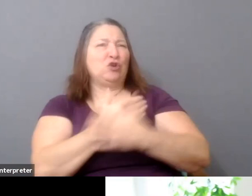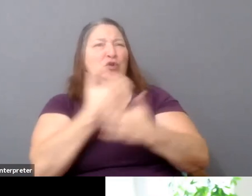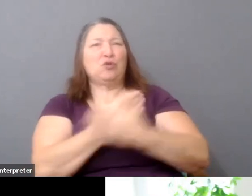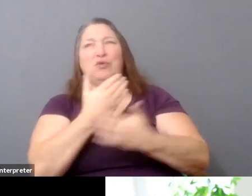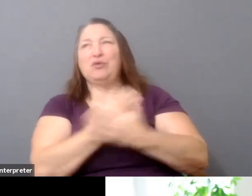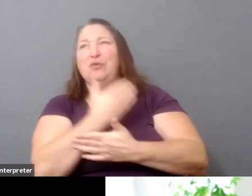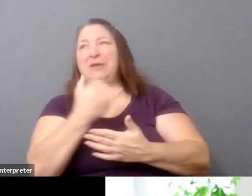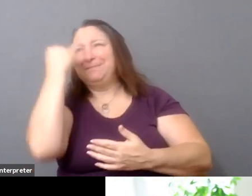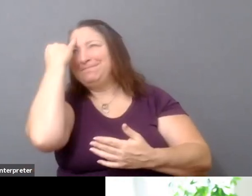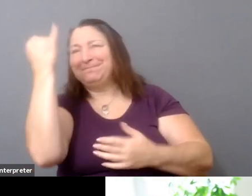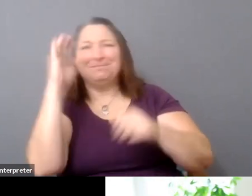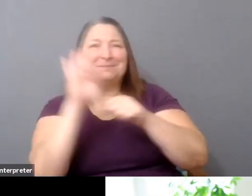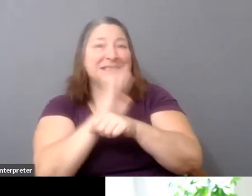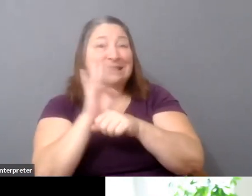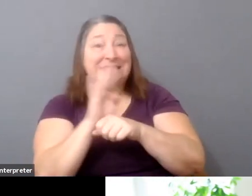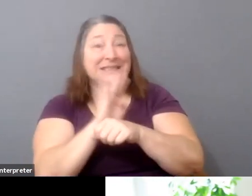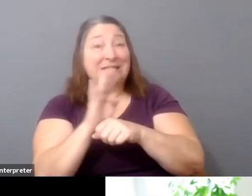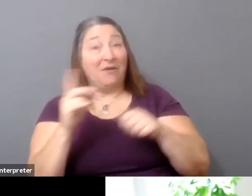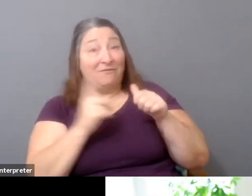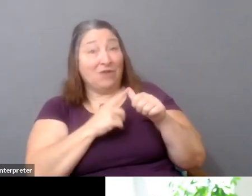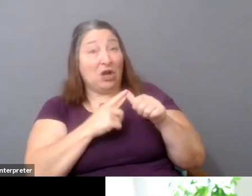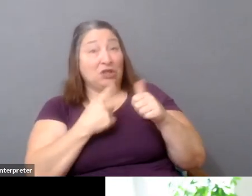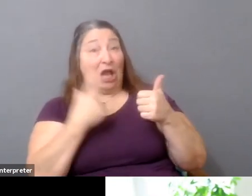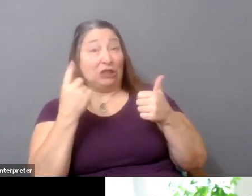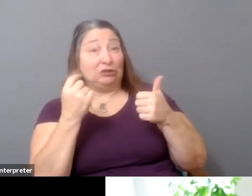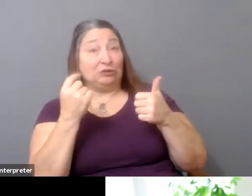I would be going after all of the people who have made lots